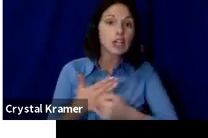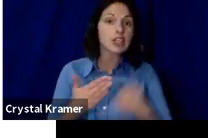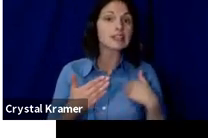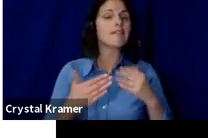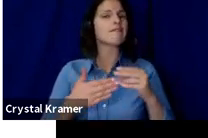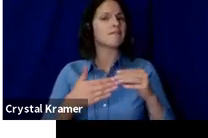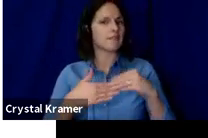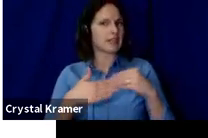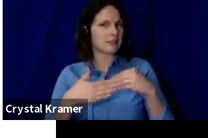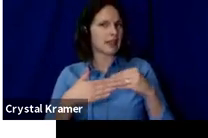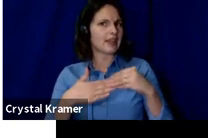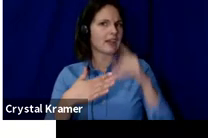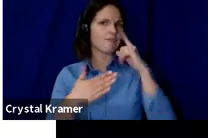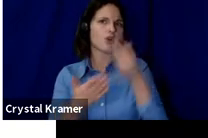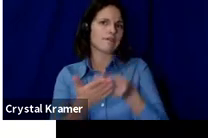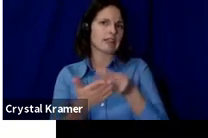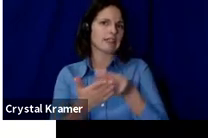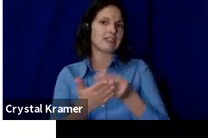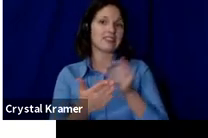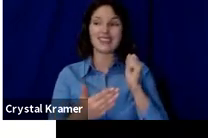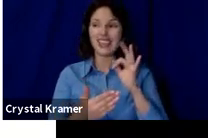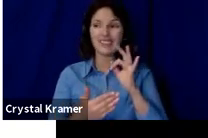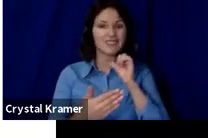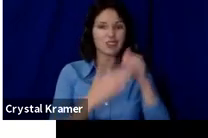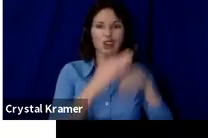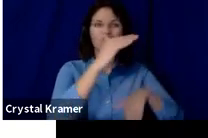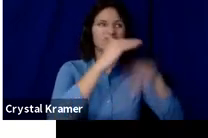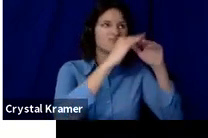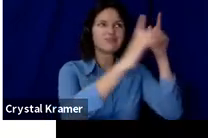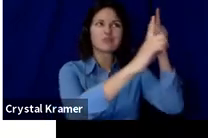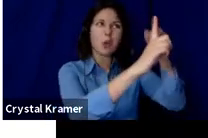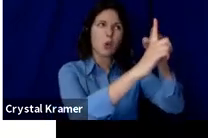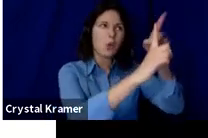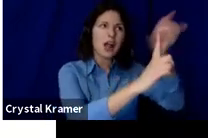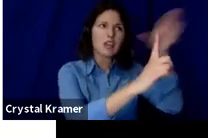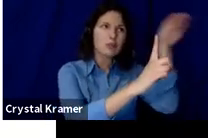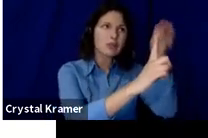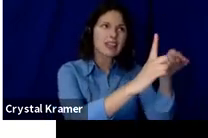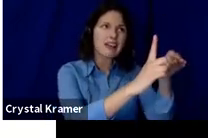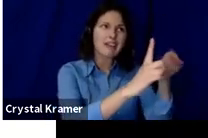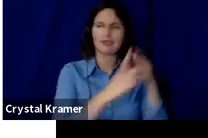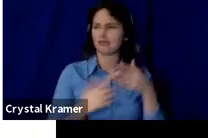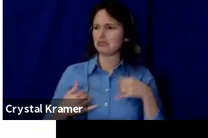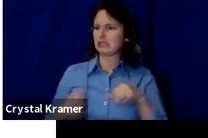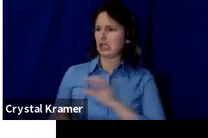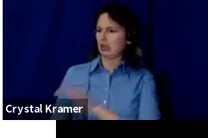If you don't make your goal, you can still make something with the funds you've raised